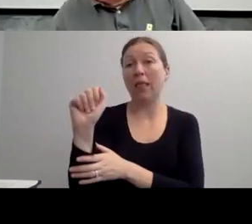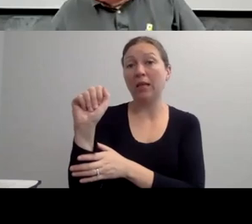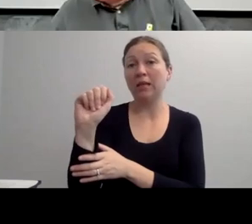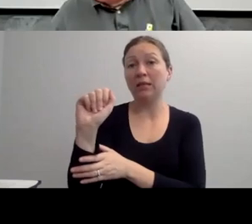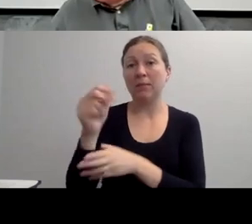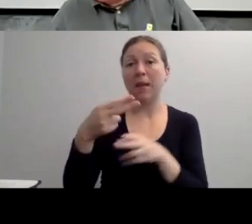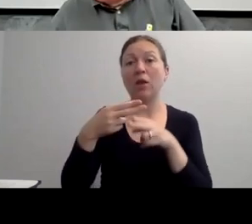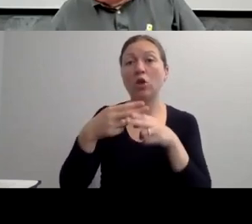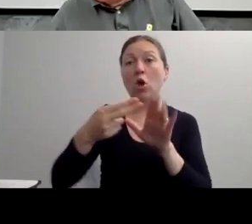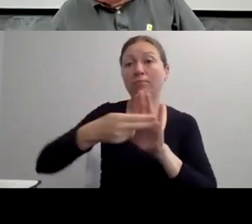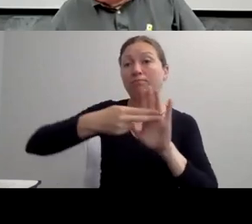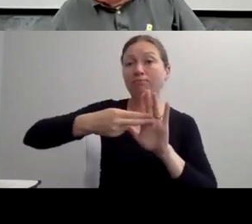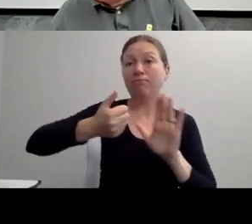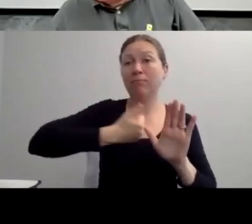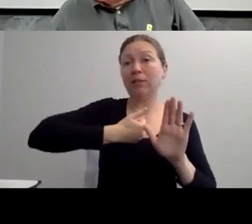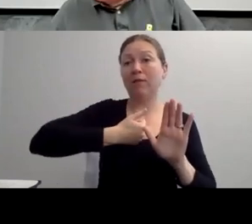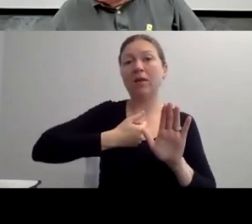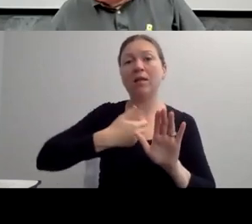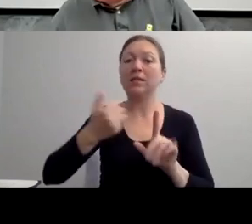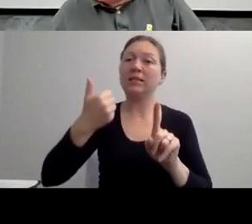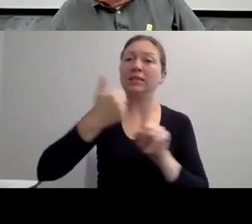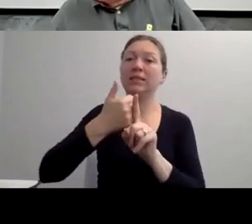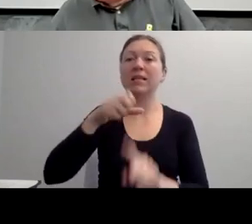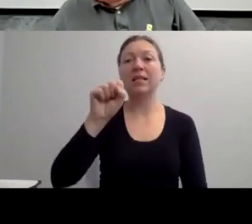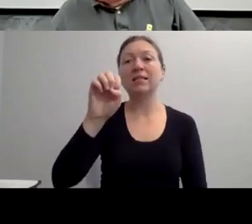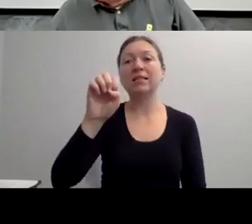BE ABLE TO MAKE THEIR OWN DECISIONS THAT AFFECT THEIR OWN LIVES.